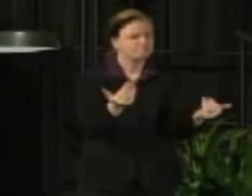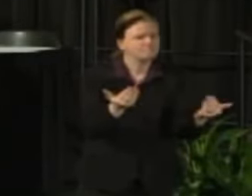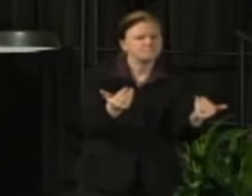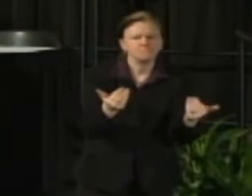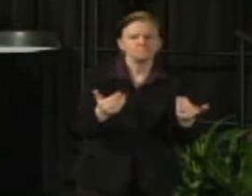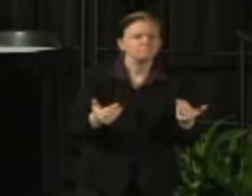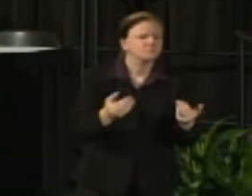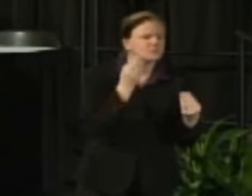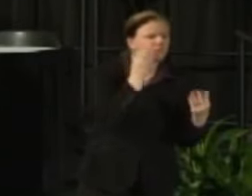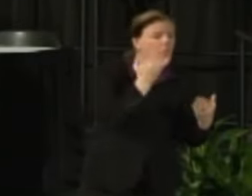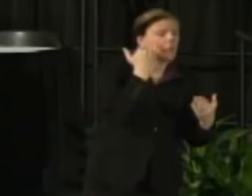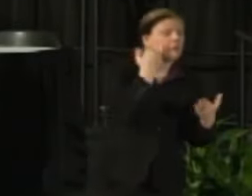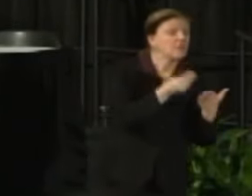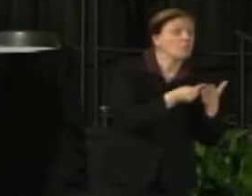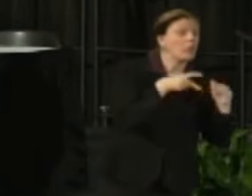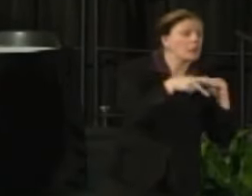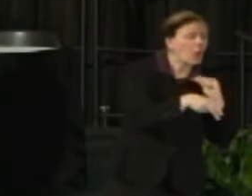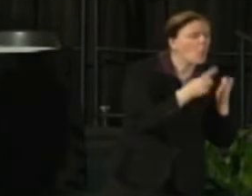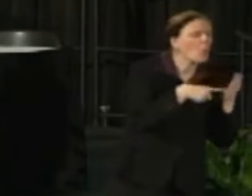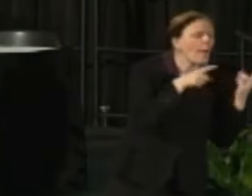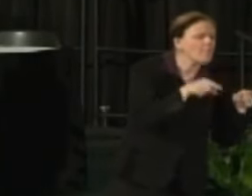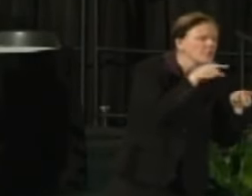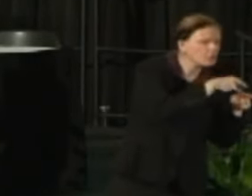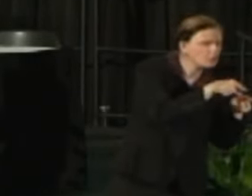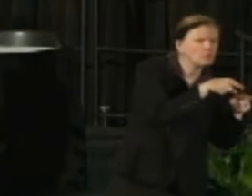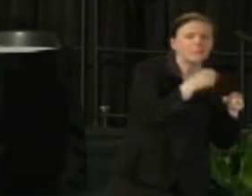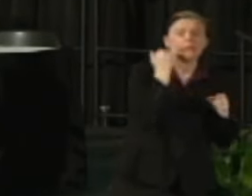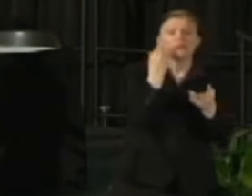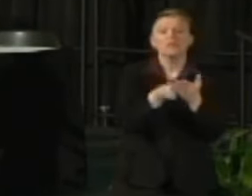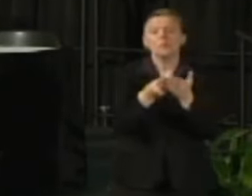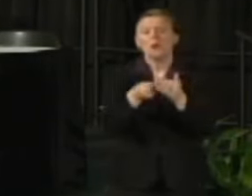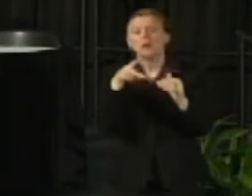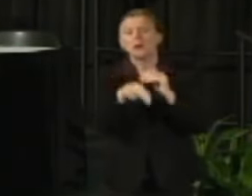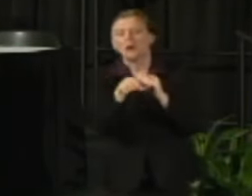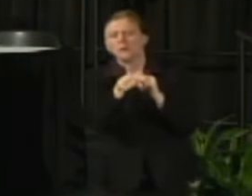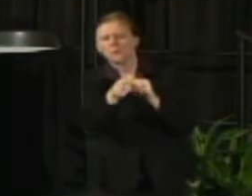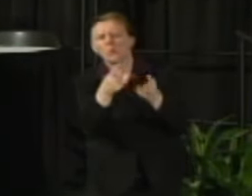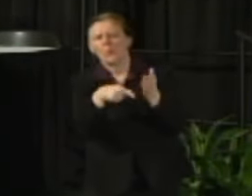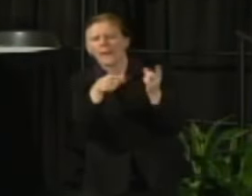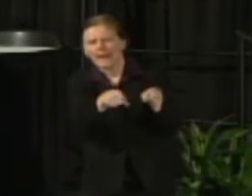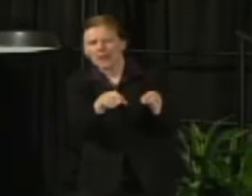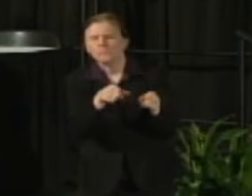about the impact of the cuts and by the way, we have been providing information during the fall